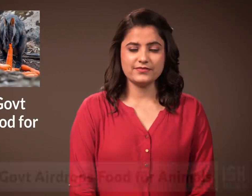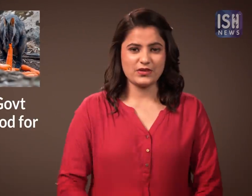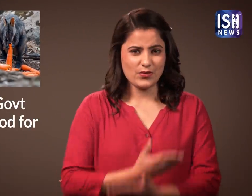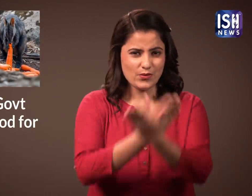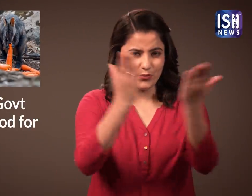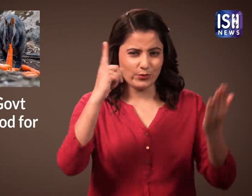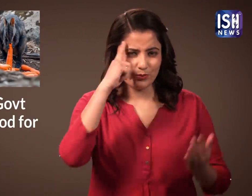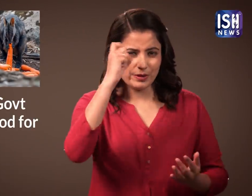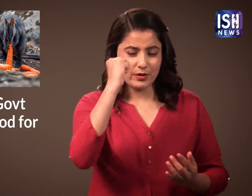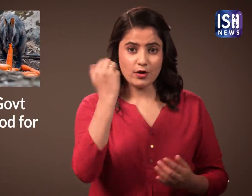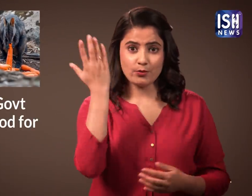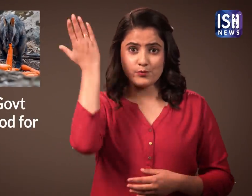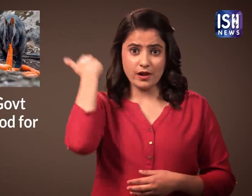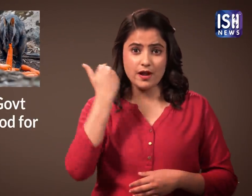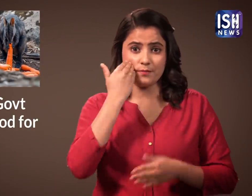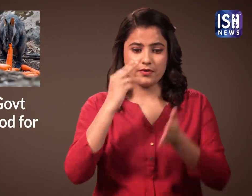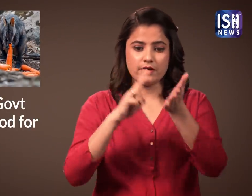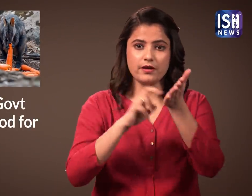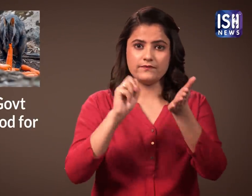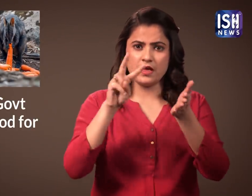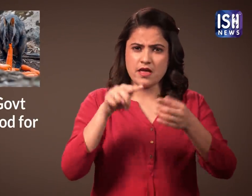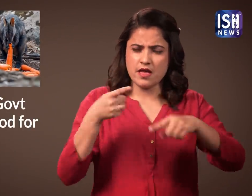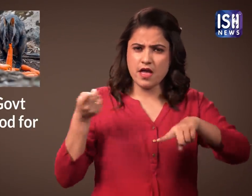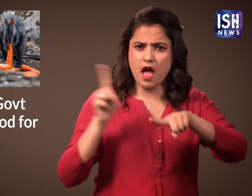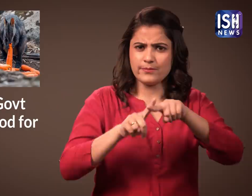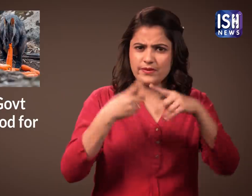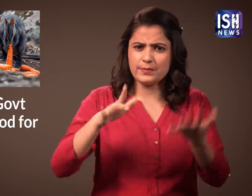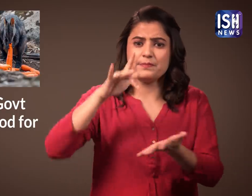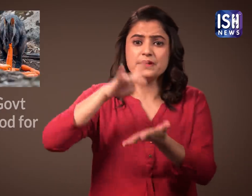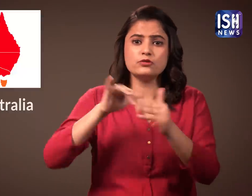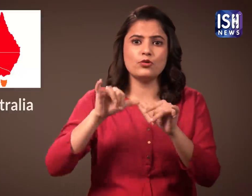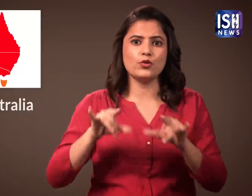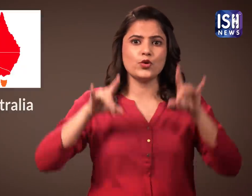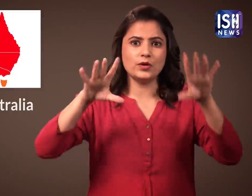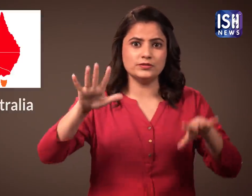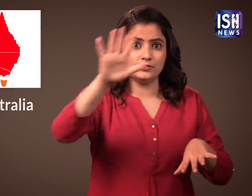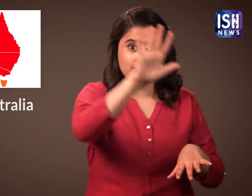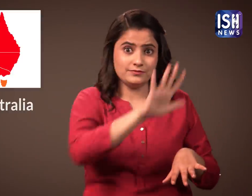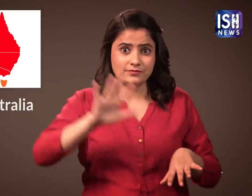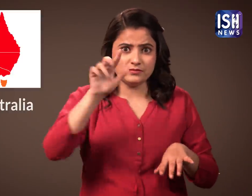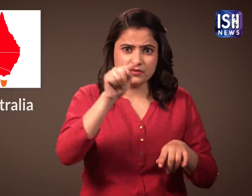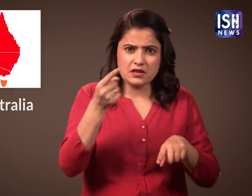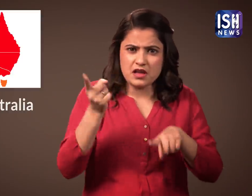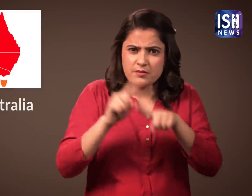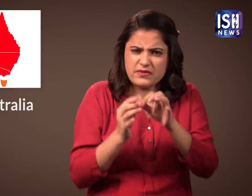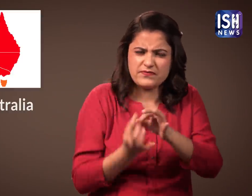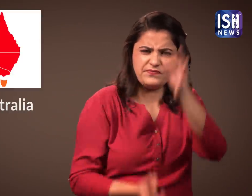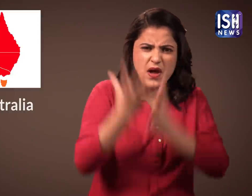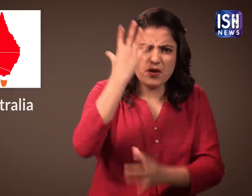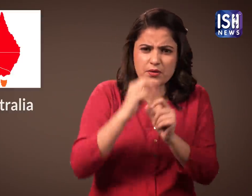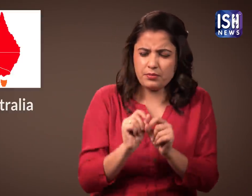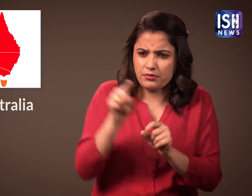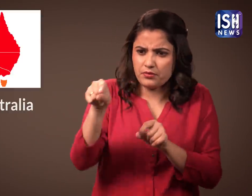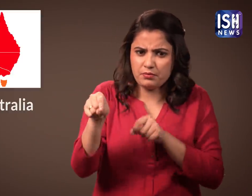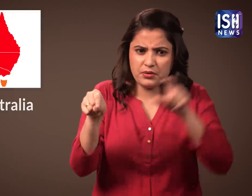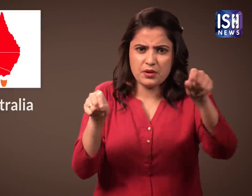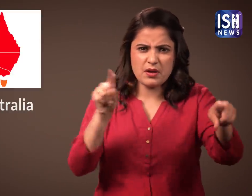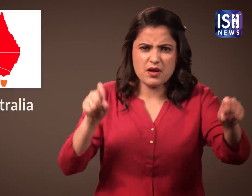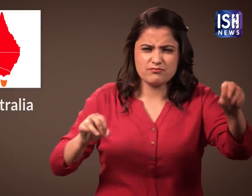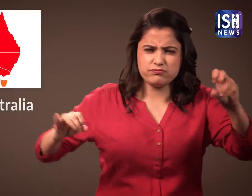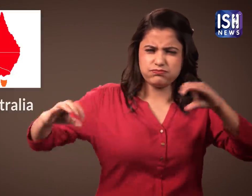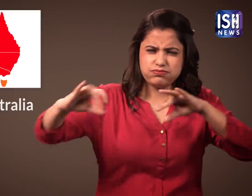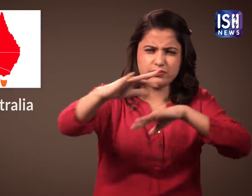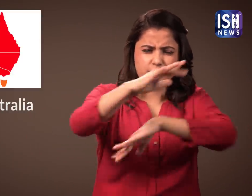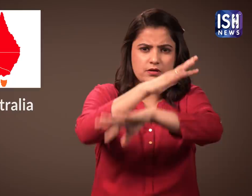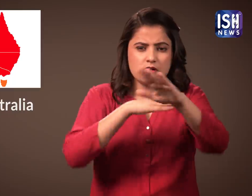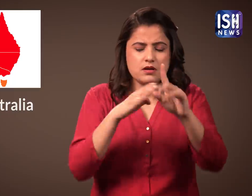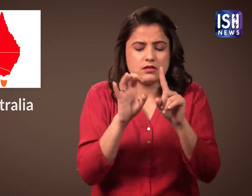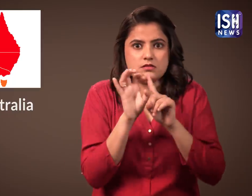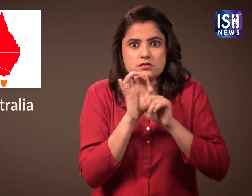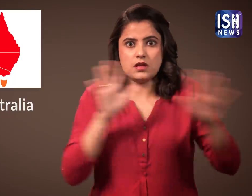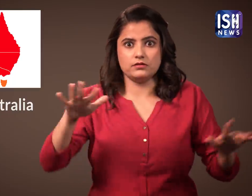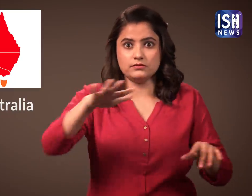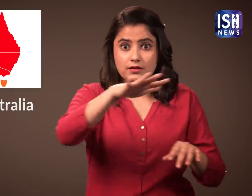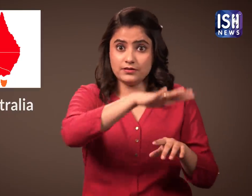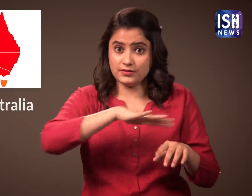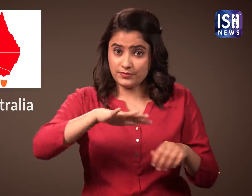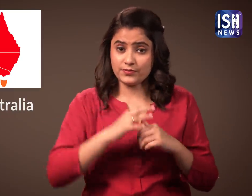You all know in November, dangerous bushfires burned all over Australia.